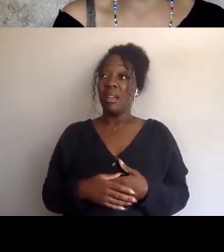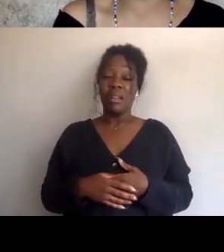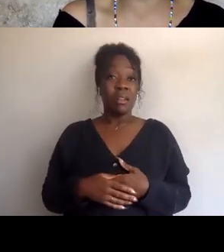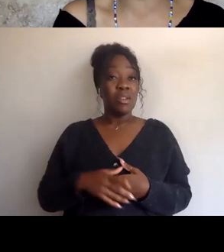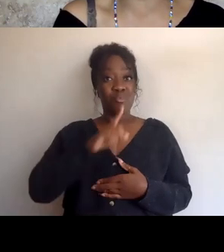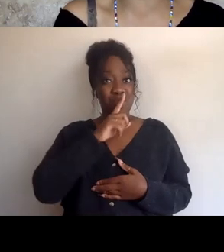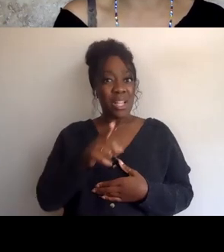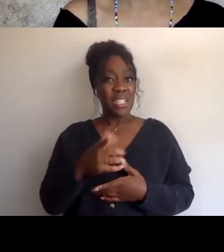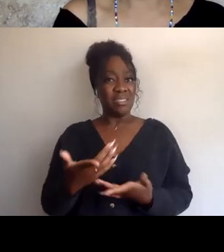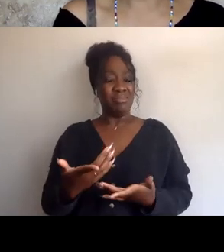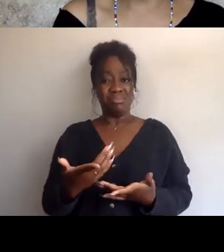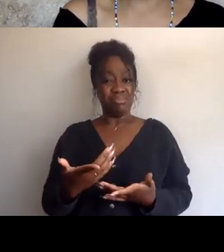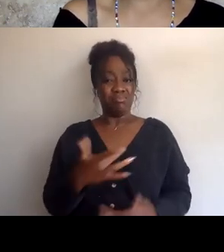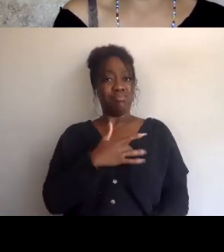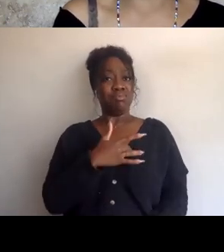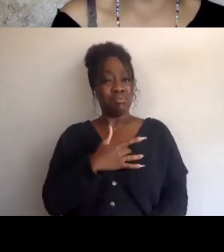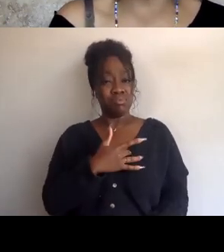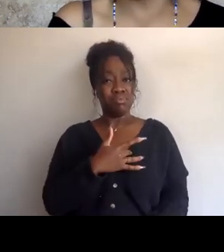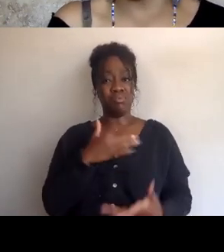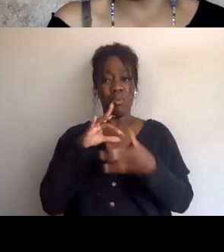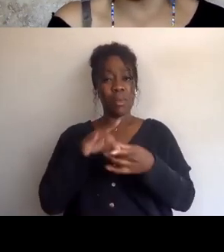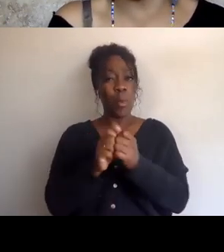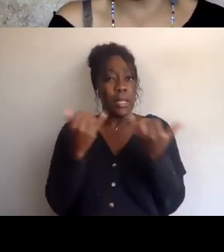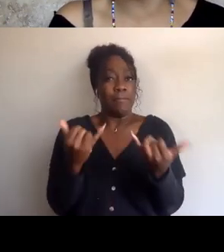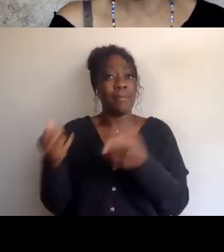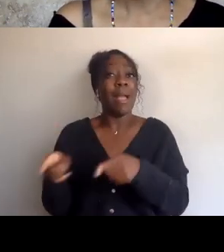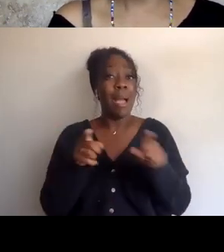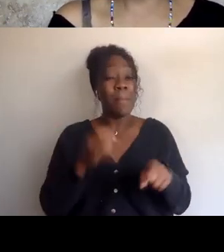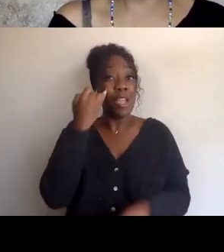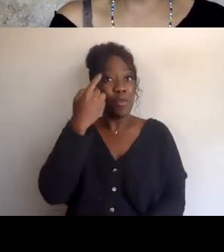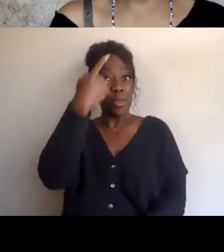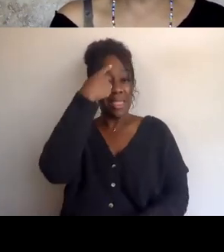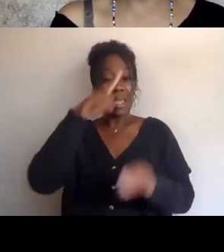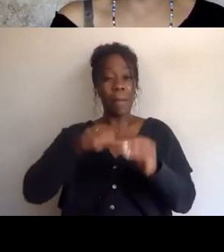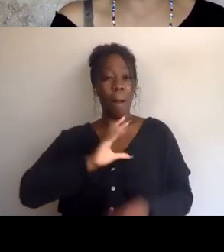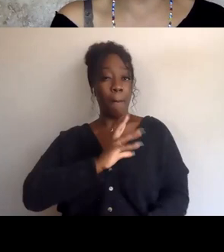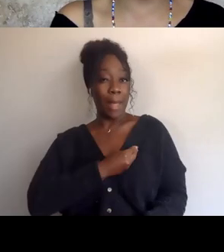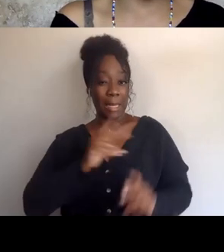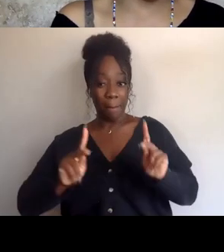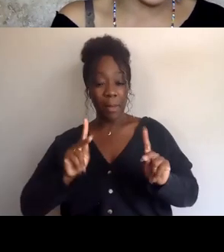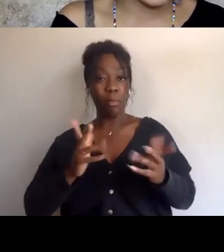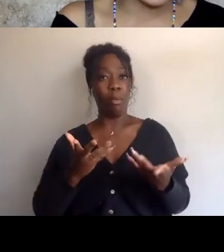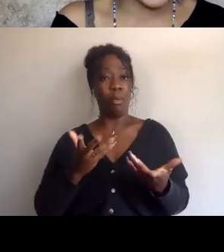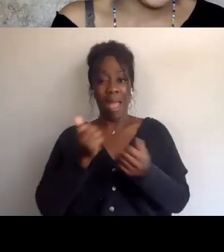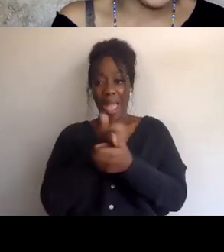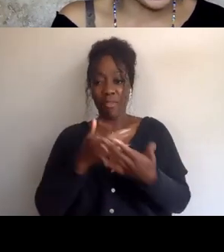as we think about the attacks on the Palestinian people, and I wanted to invite a guest lecturer,